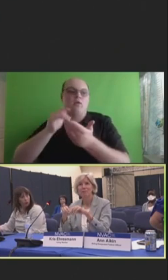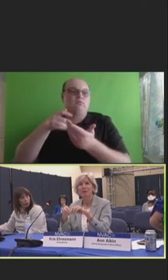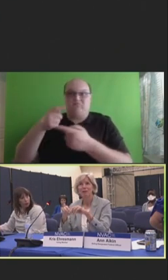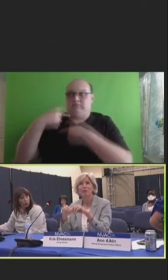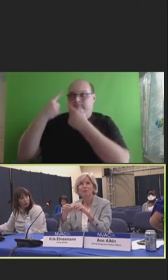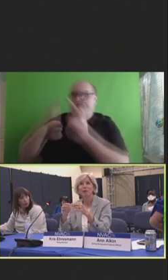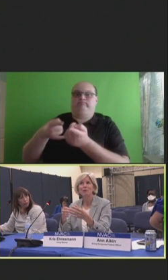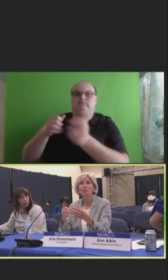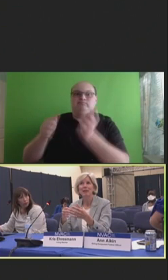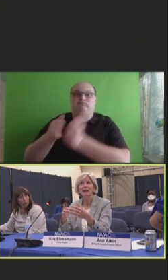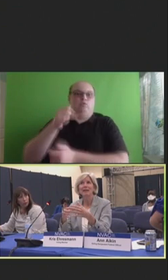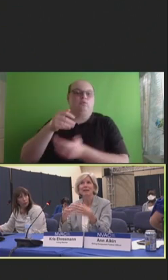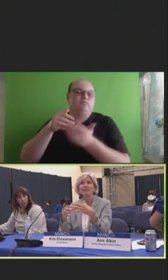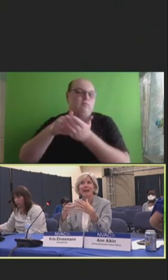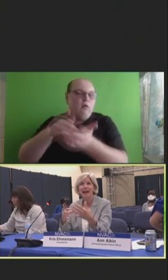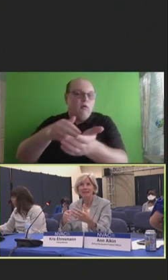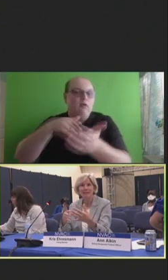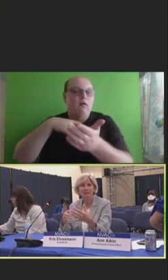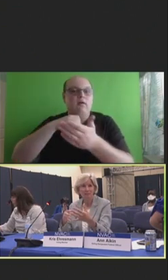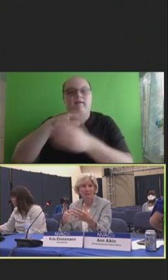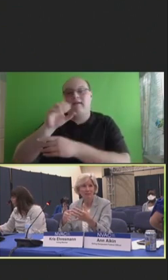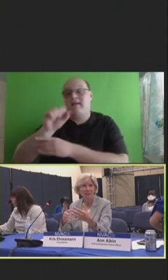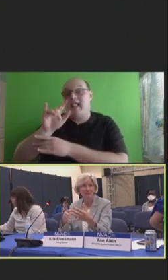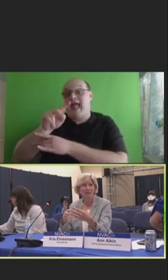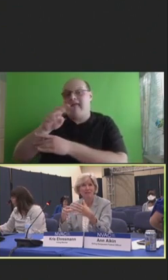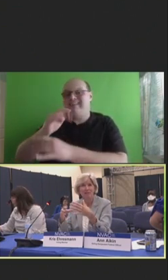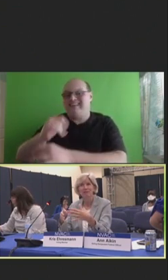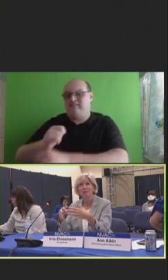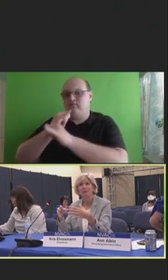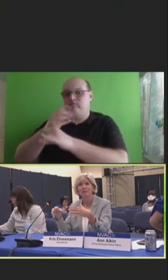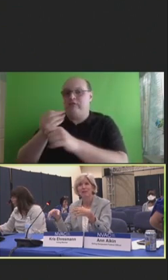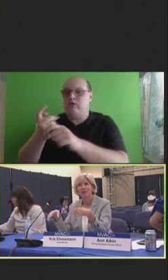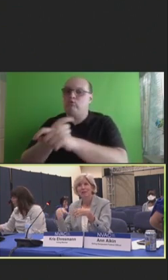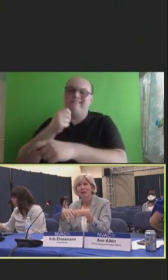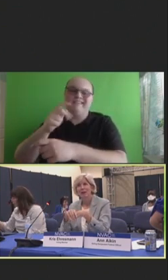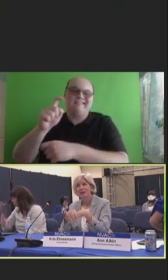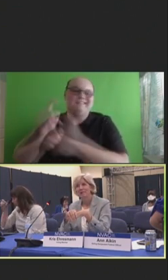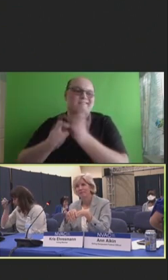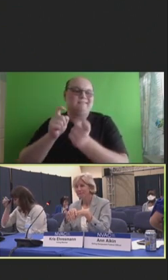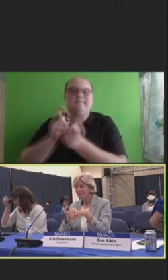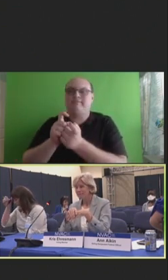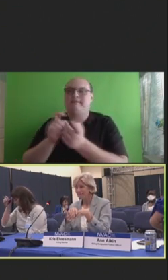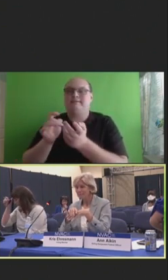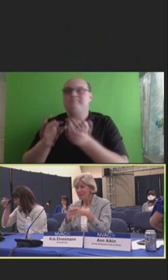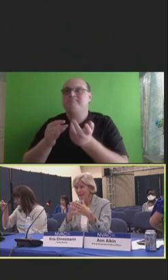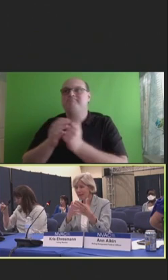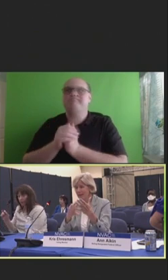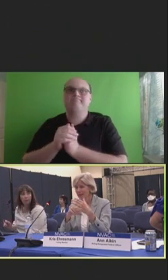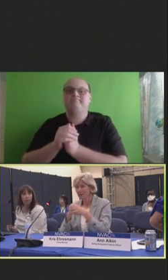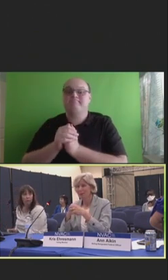and most frequently is active immunization using certain, you know, biologics.